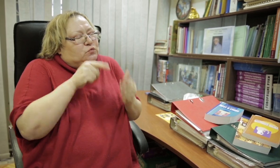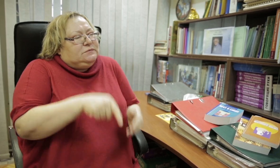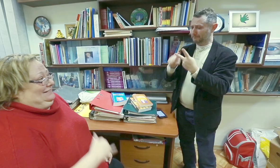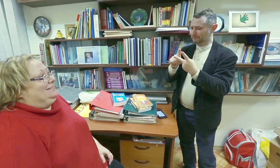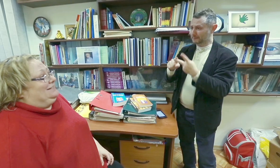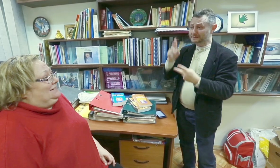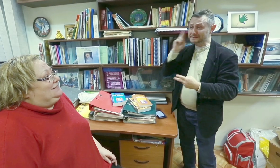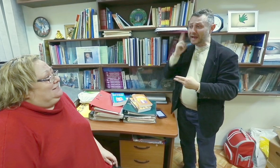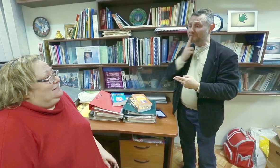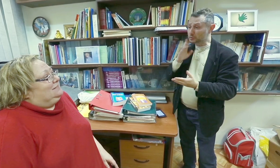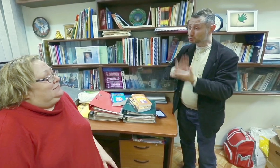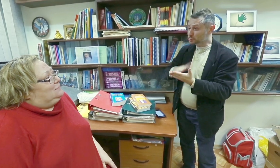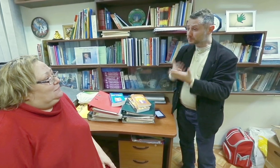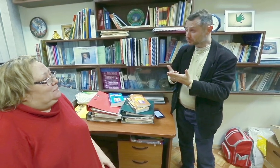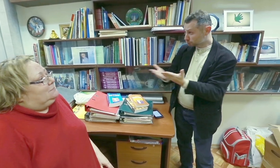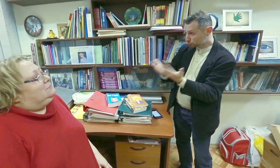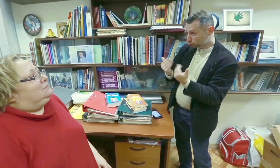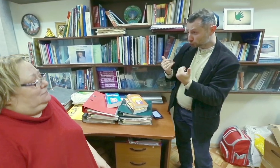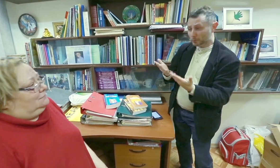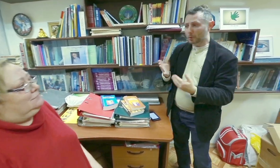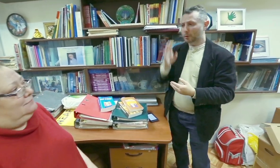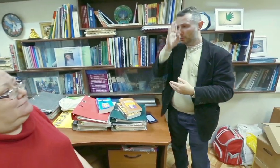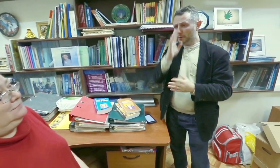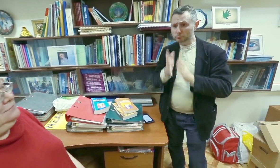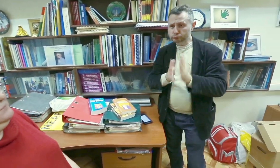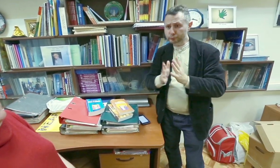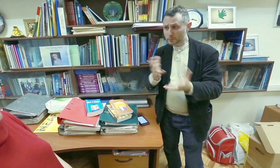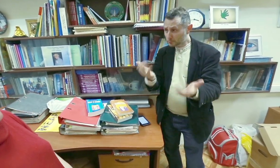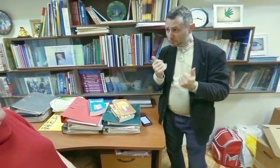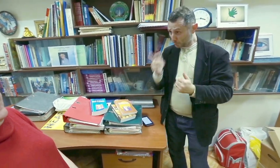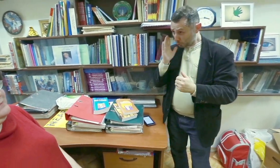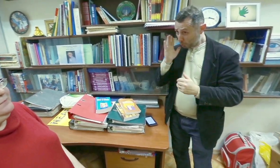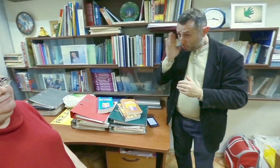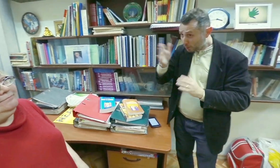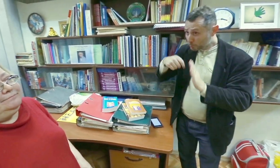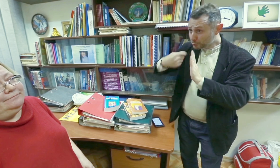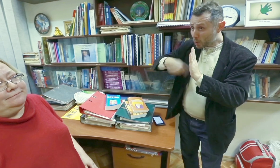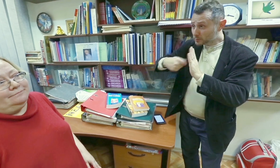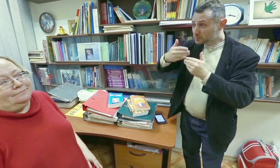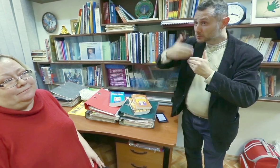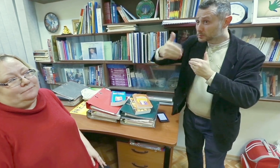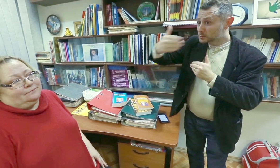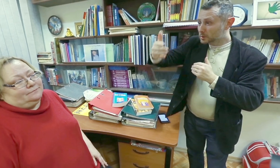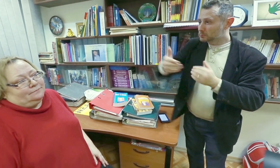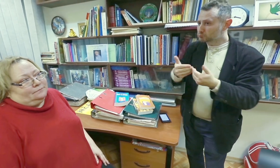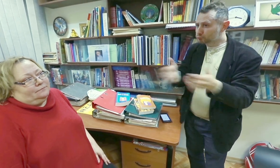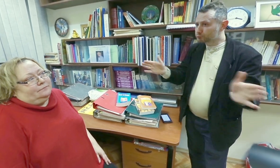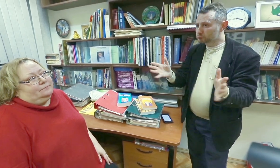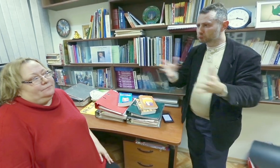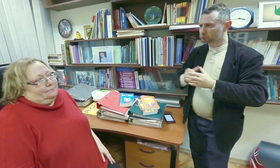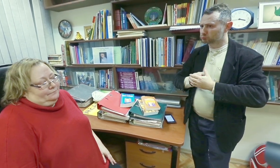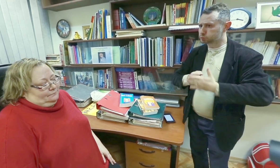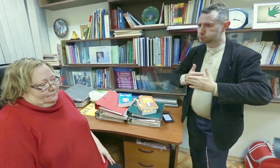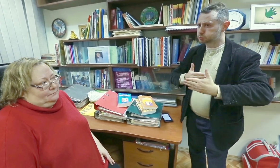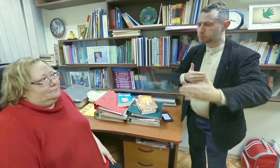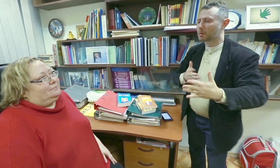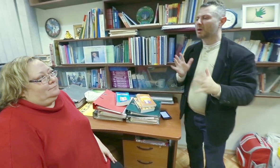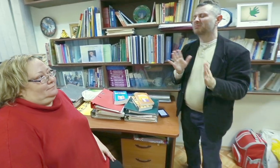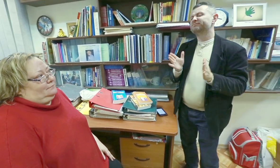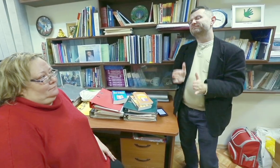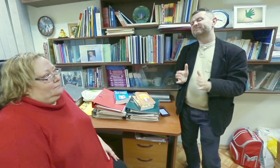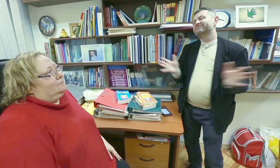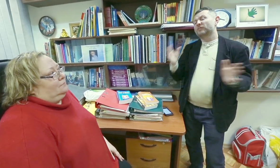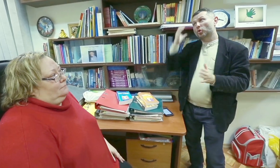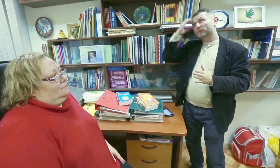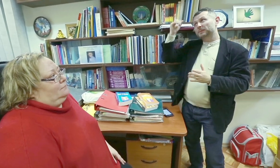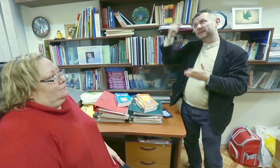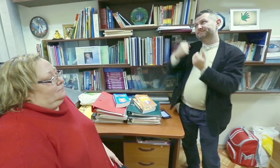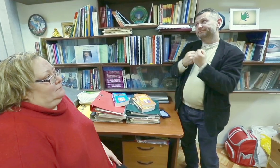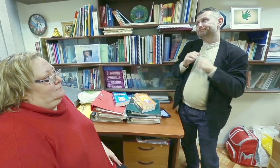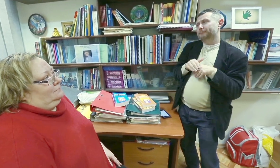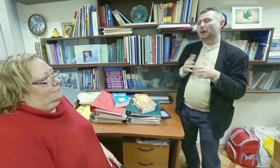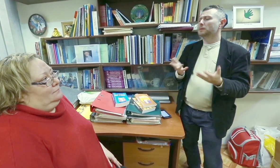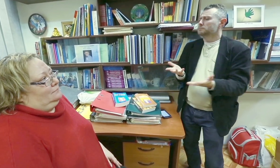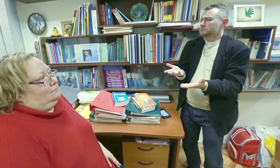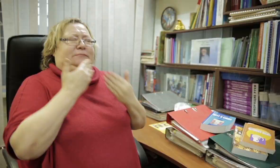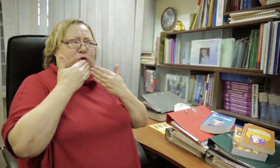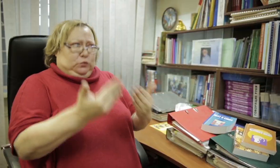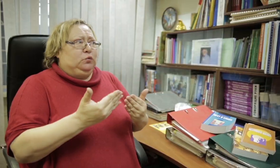Academy of the Arts].